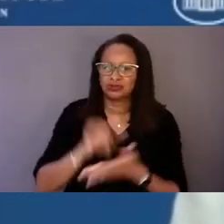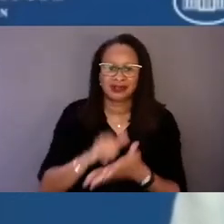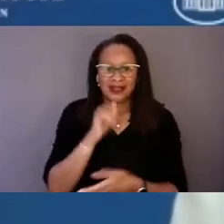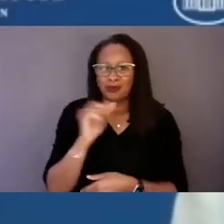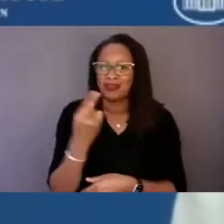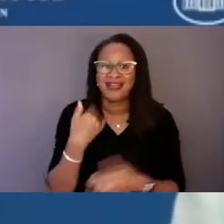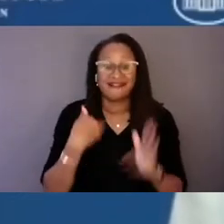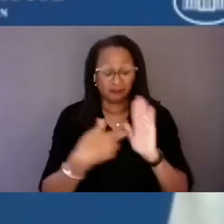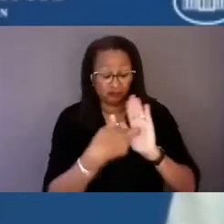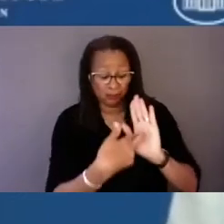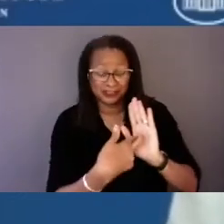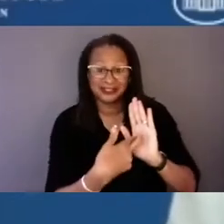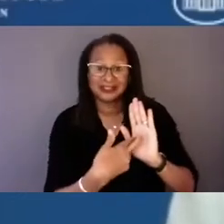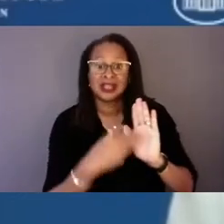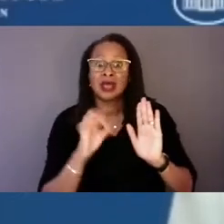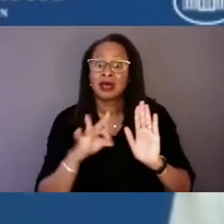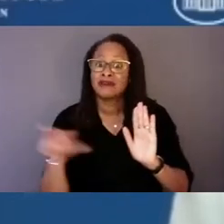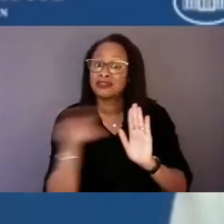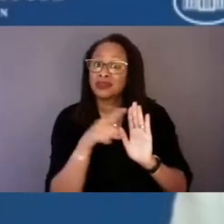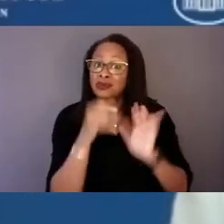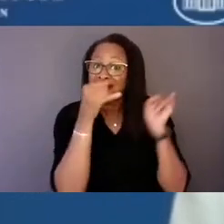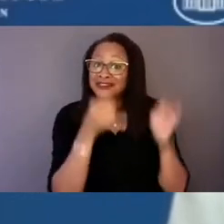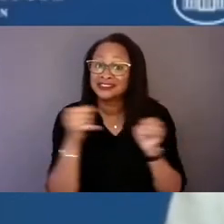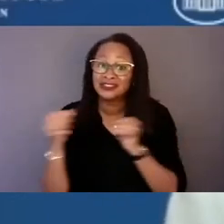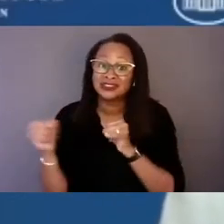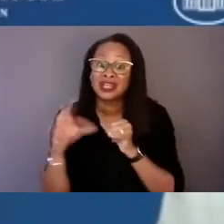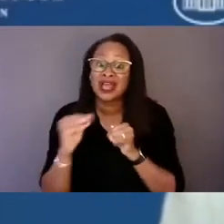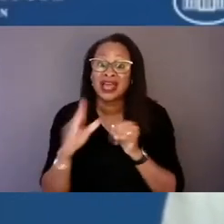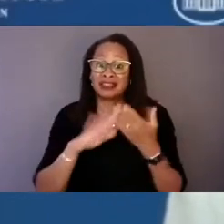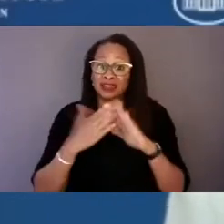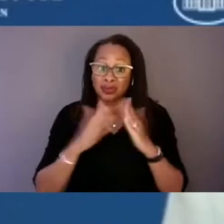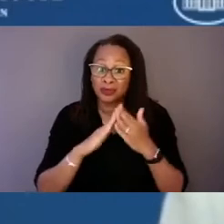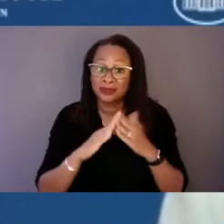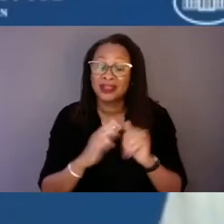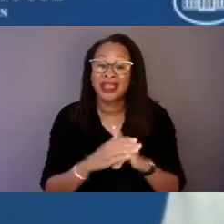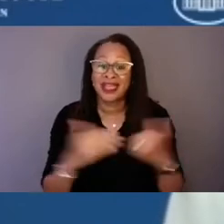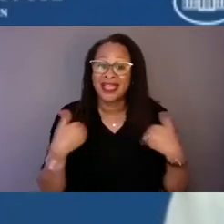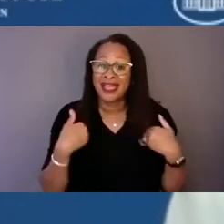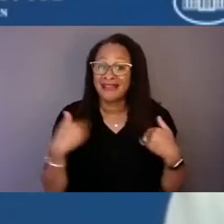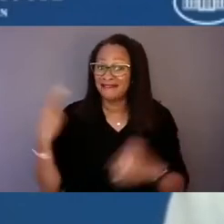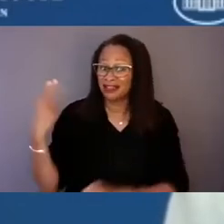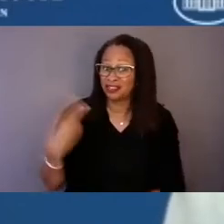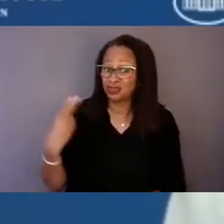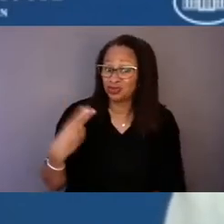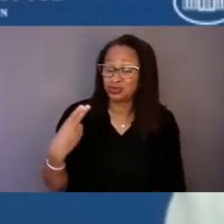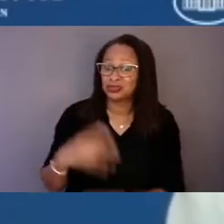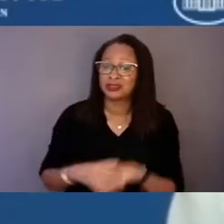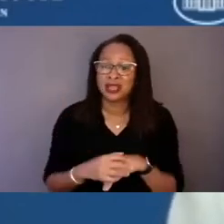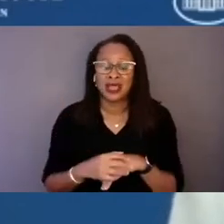of those individuals and those communities that have historically been underserved and marginalized